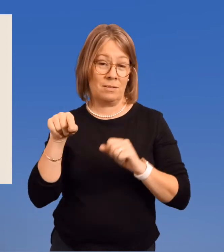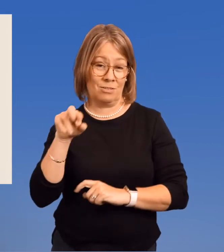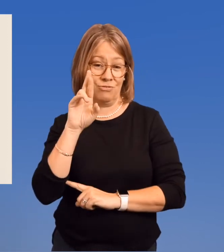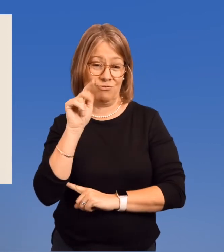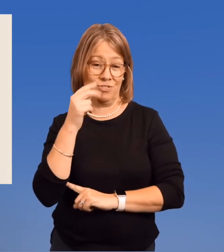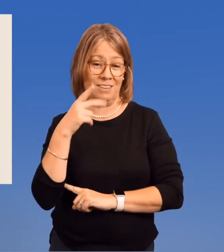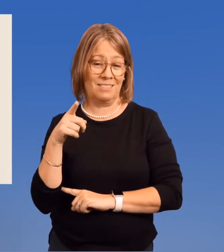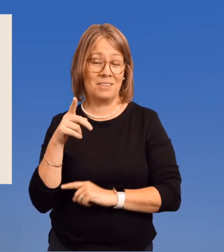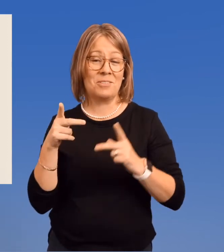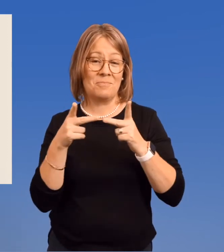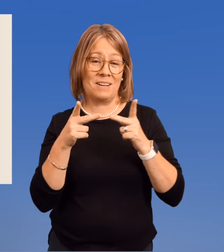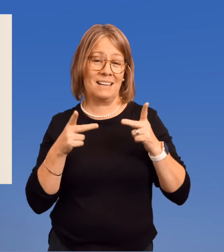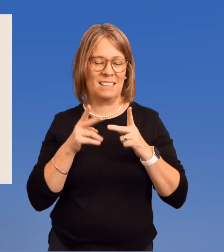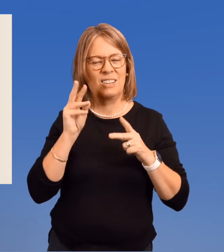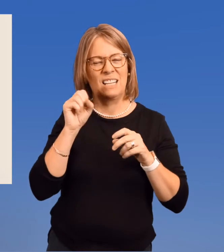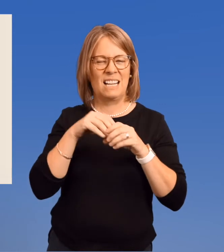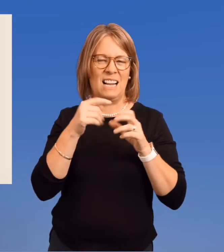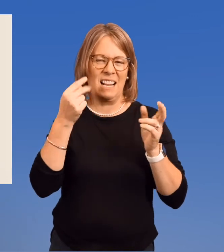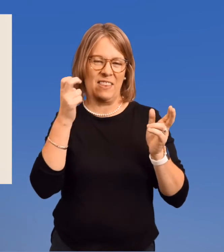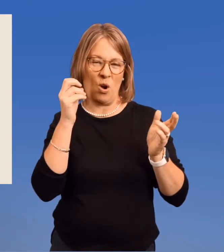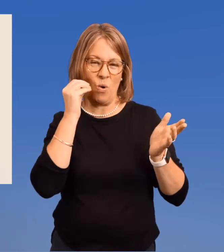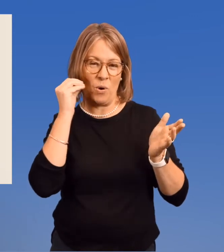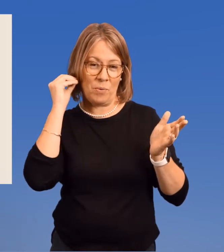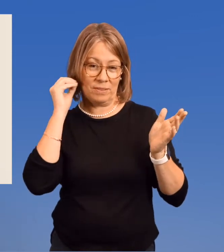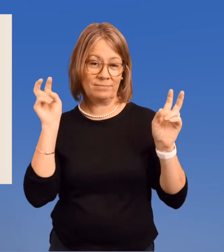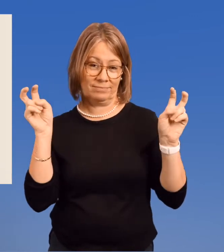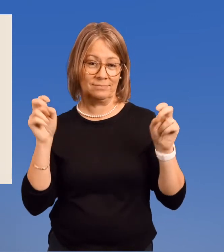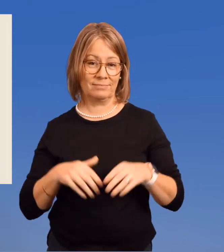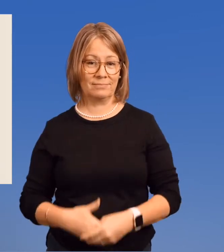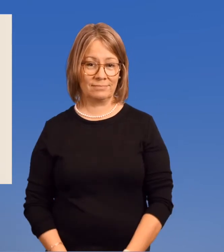Besides, her place was in the home.